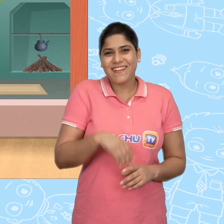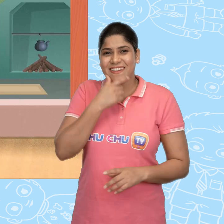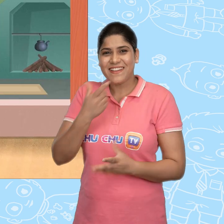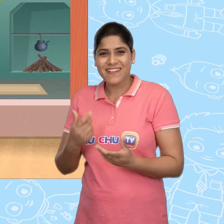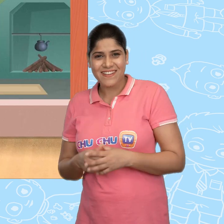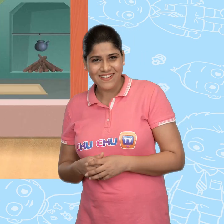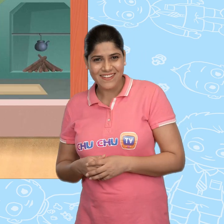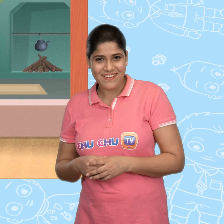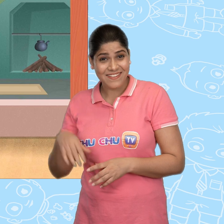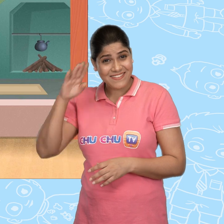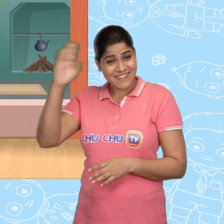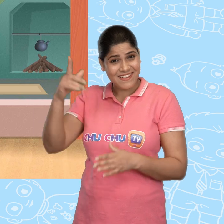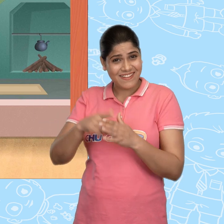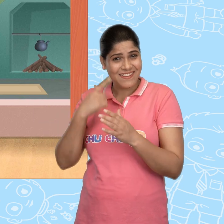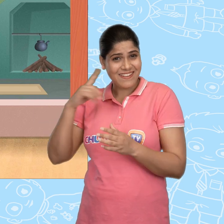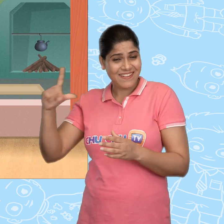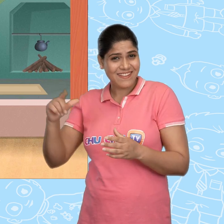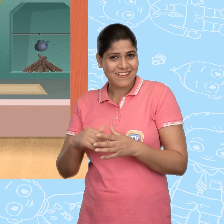Hee hee! Hello Jill!